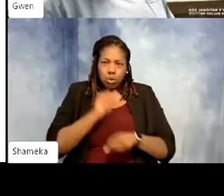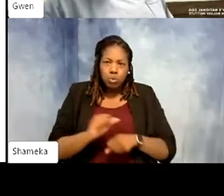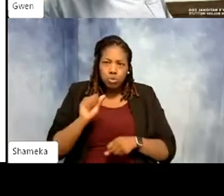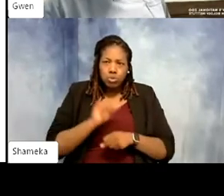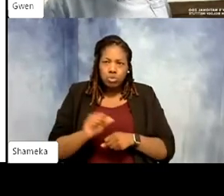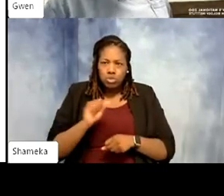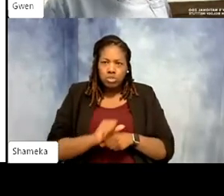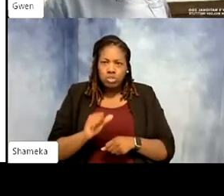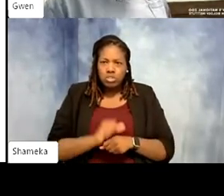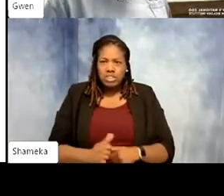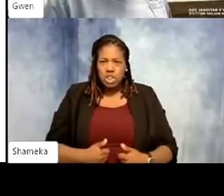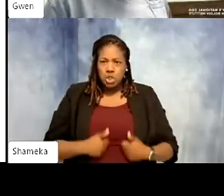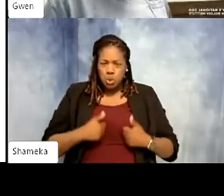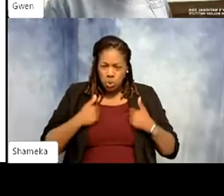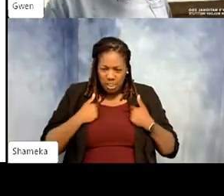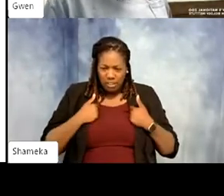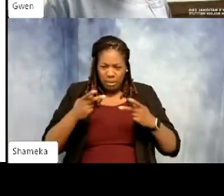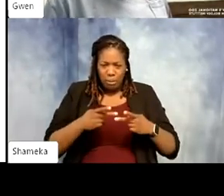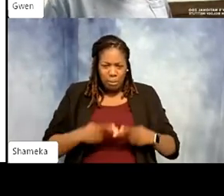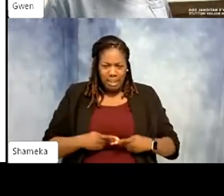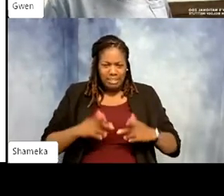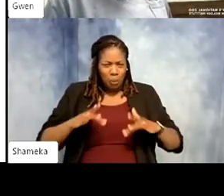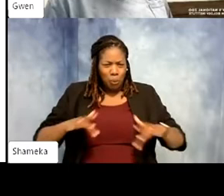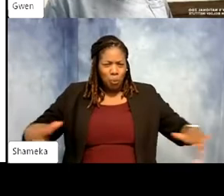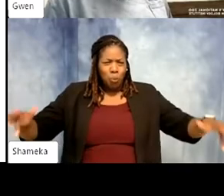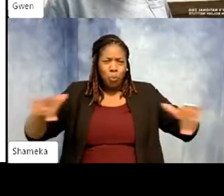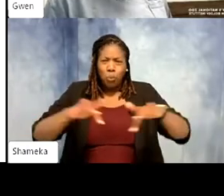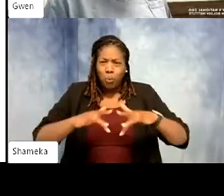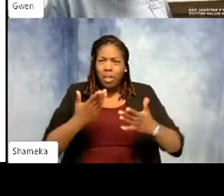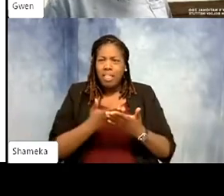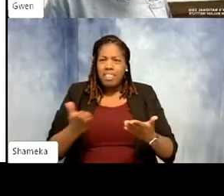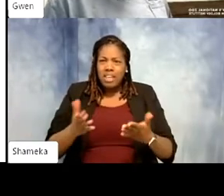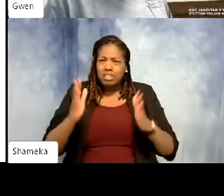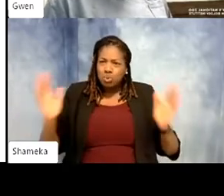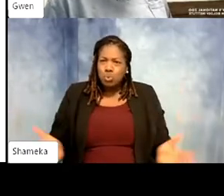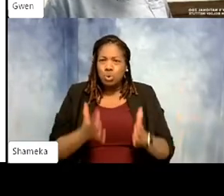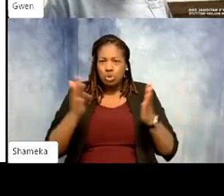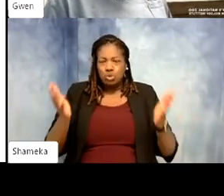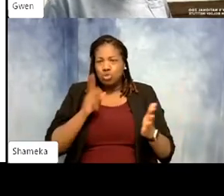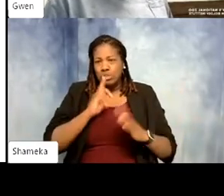exhibit with no grass, no toys. Enrichment helps. Enriching animals is key to good zookeeping.